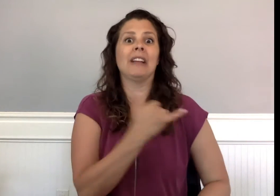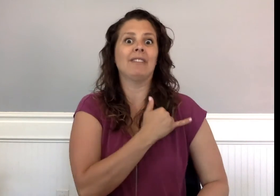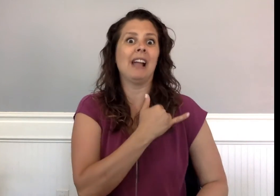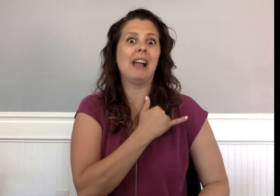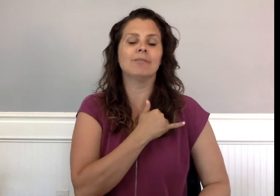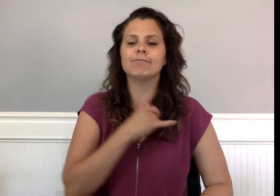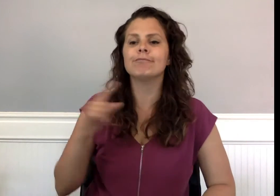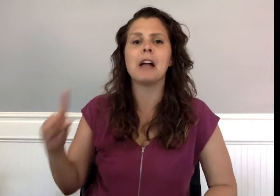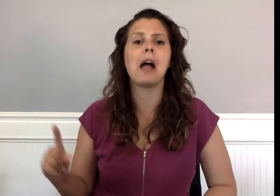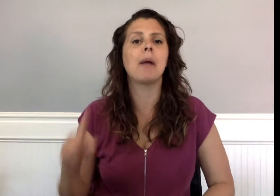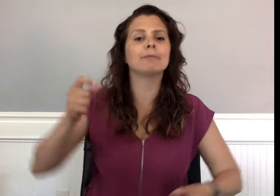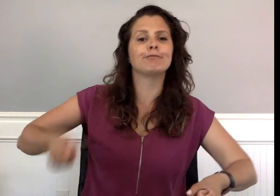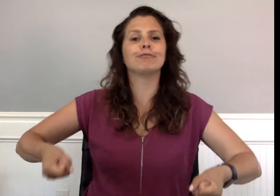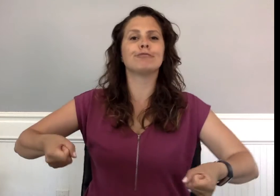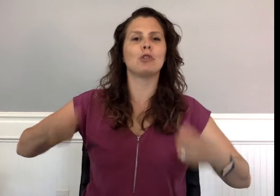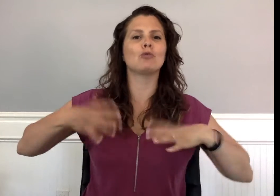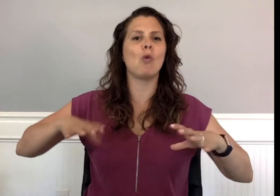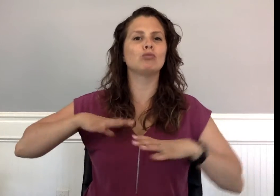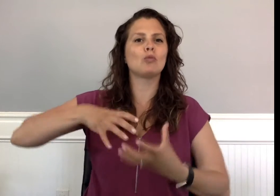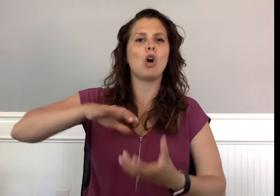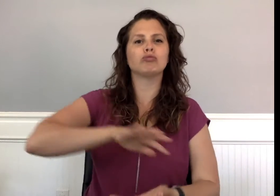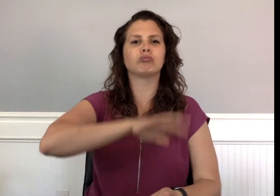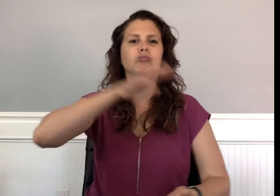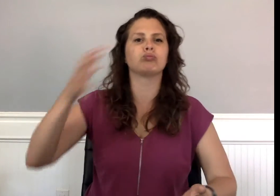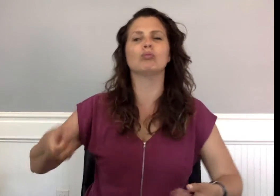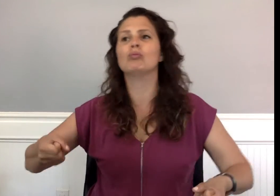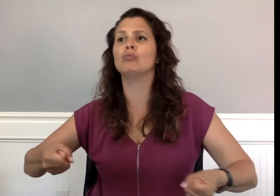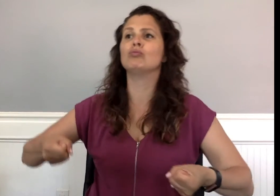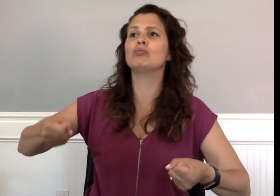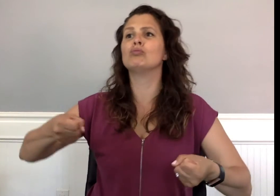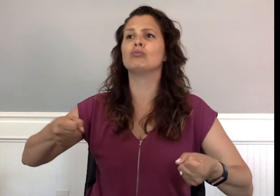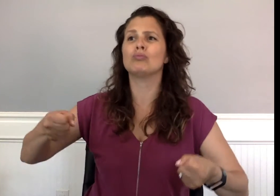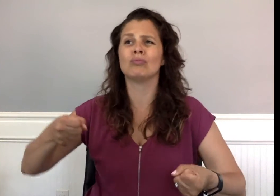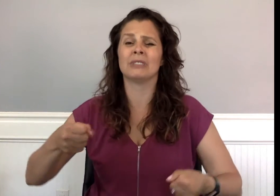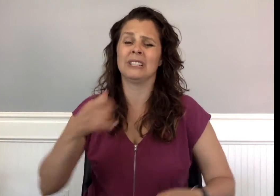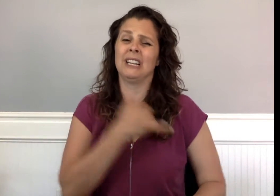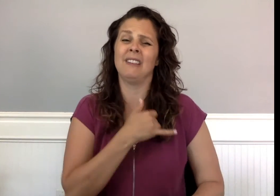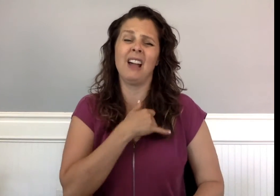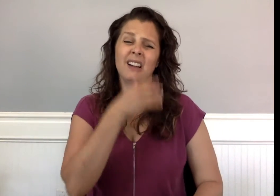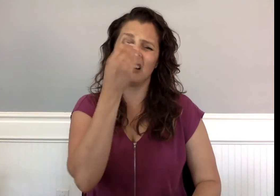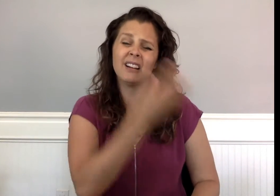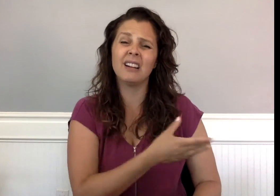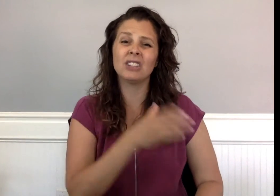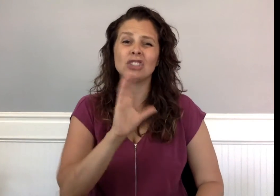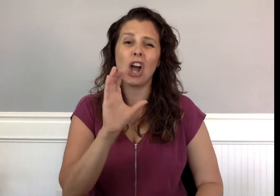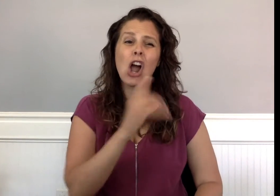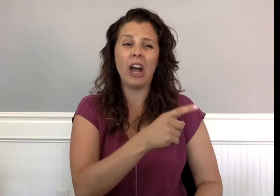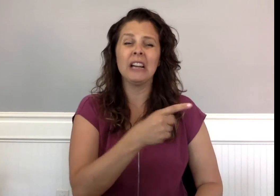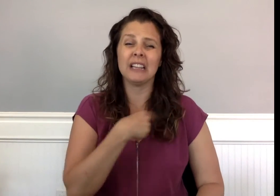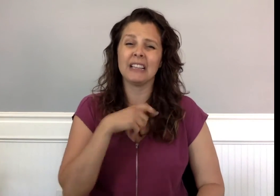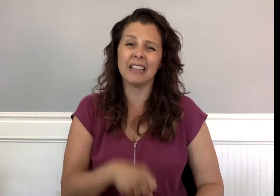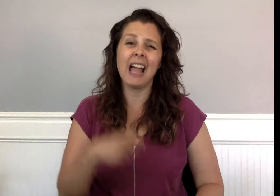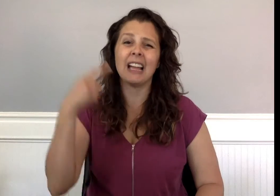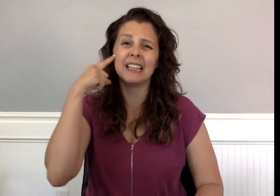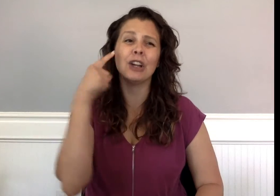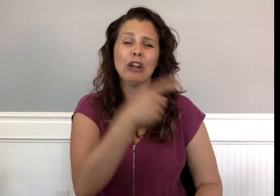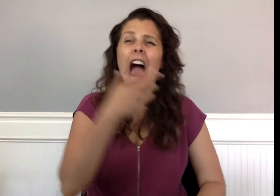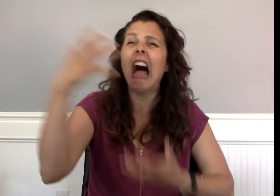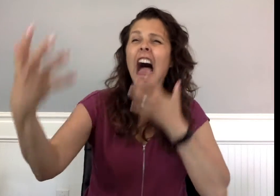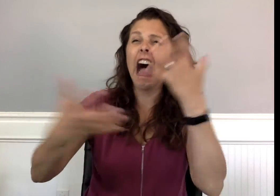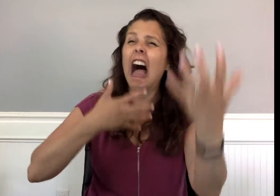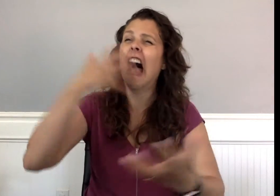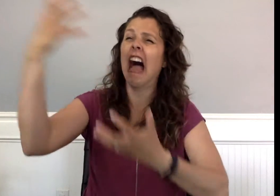Yvette came up from the basement with a laundry basket. “I sure can hear you,”